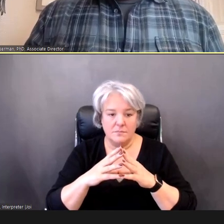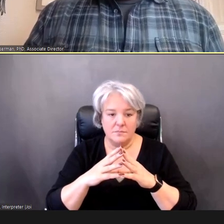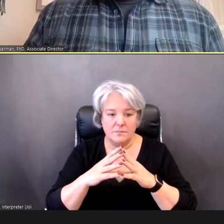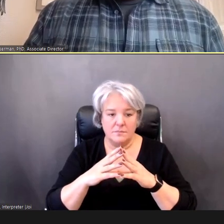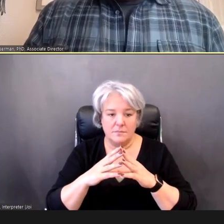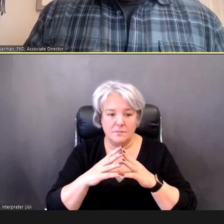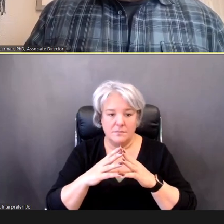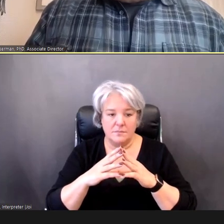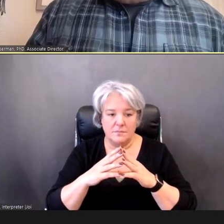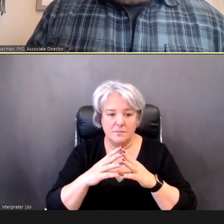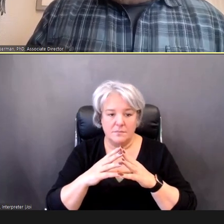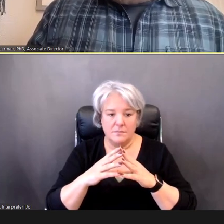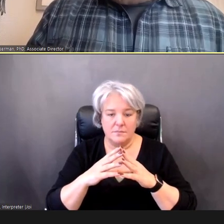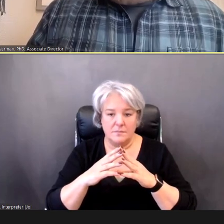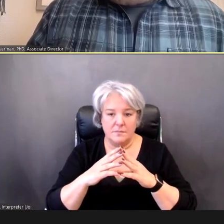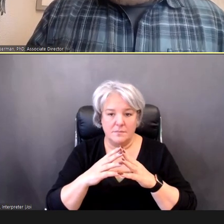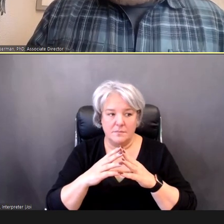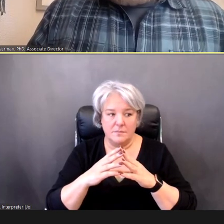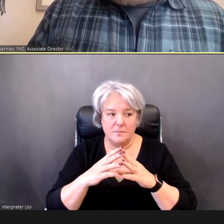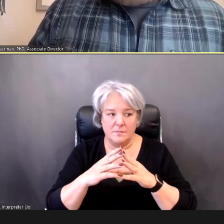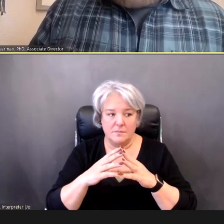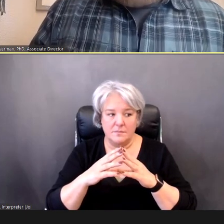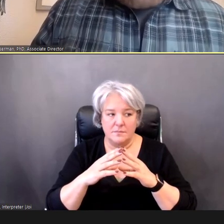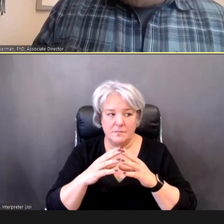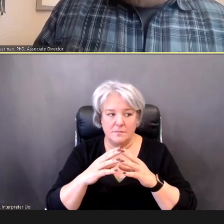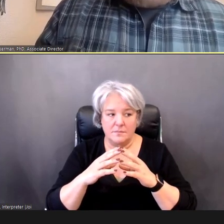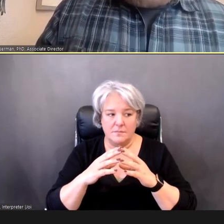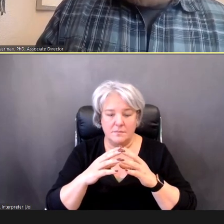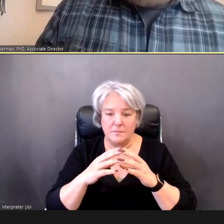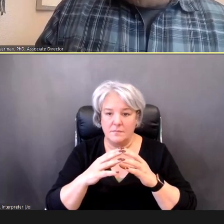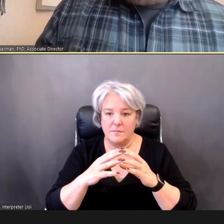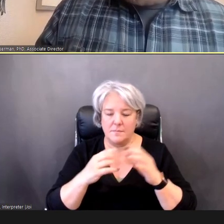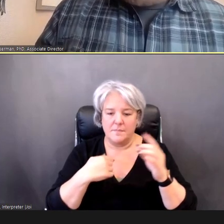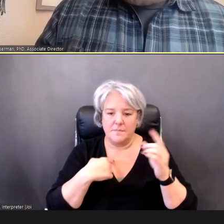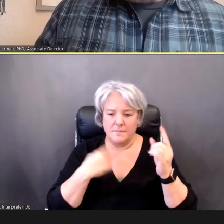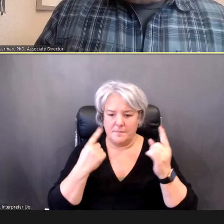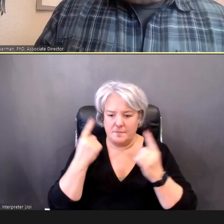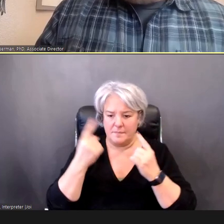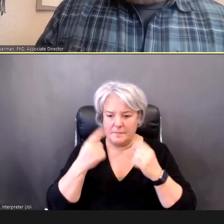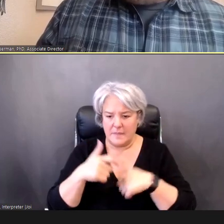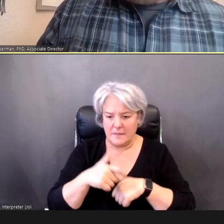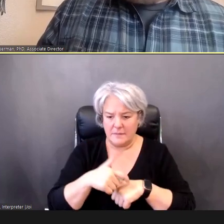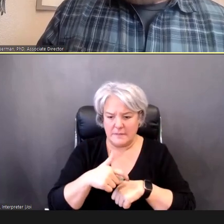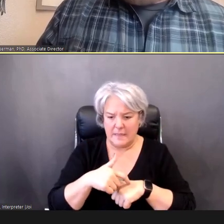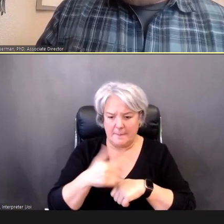I'm thinking about our time here.